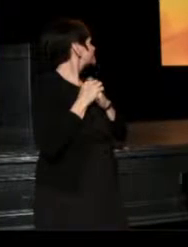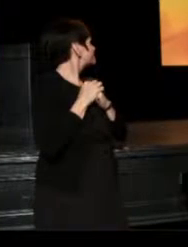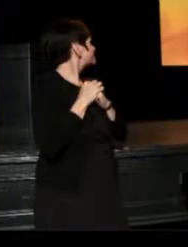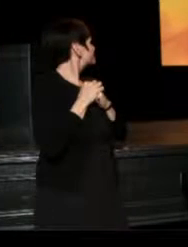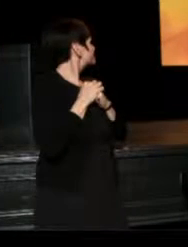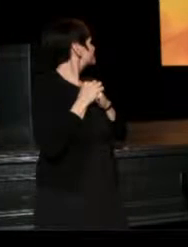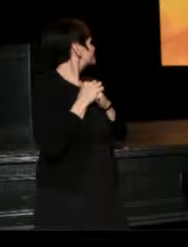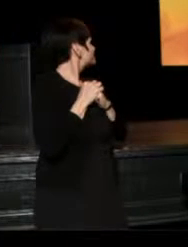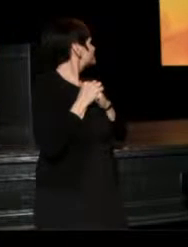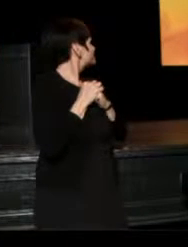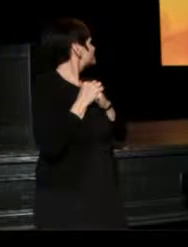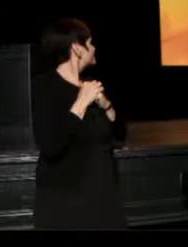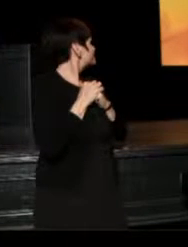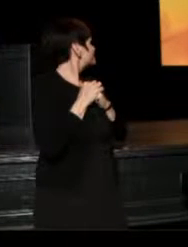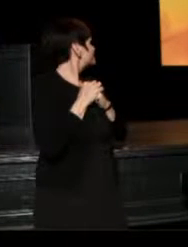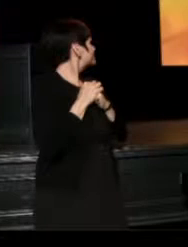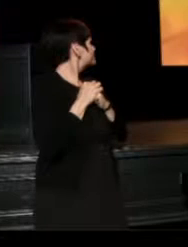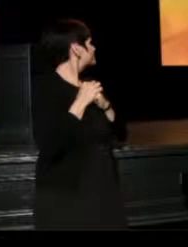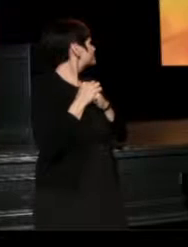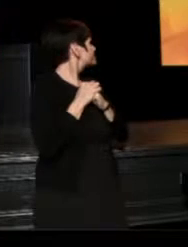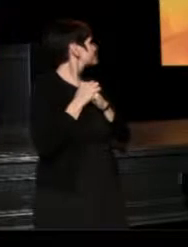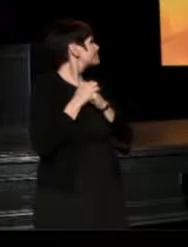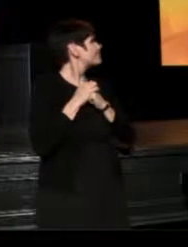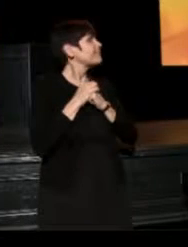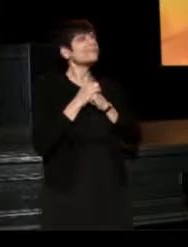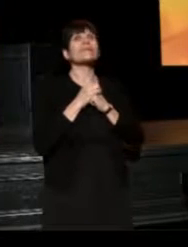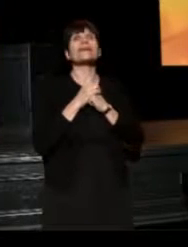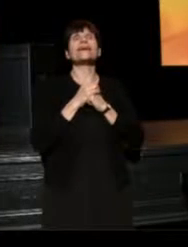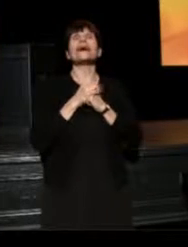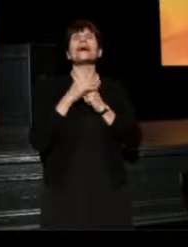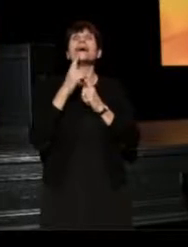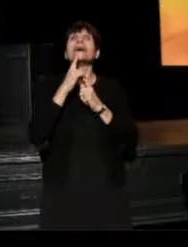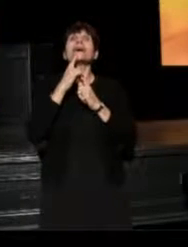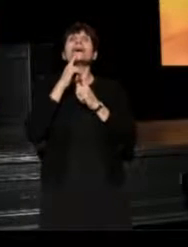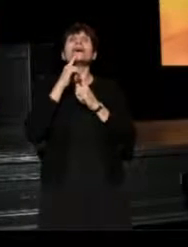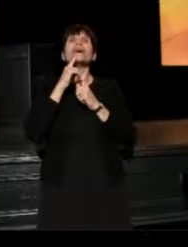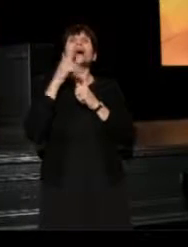When [Peter Zizler and Linda Zash] looked to hire an editor